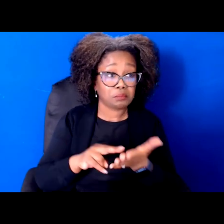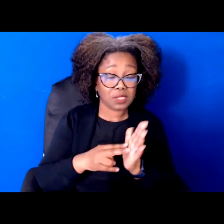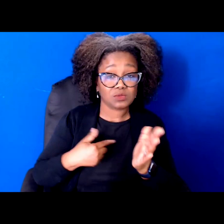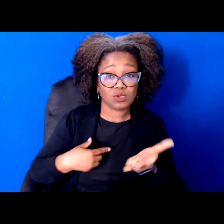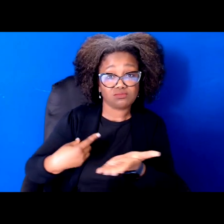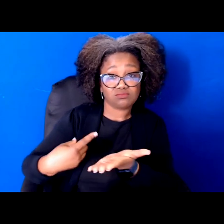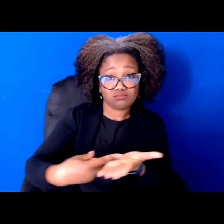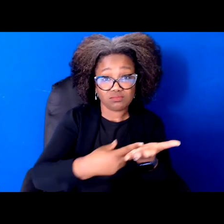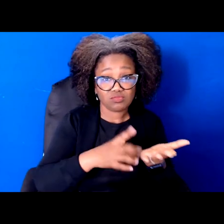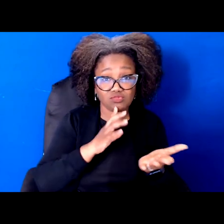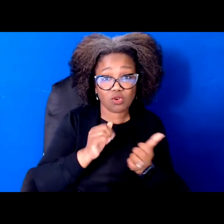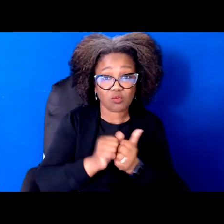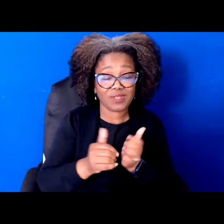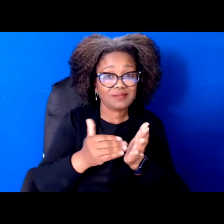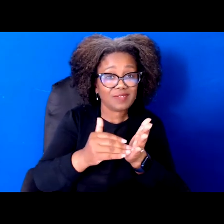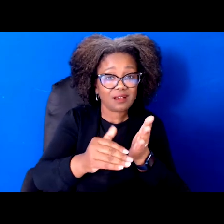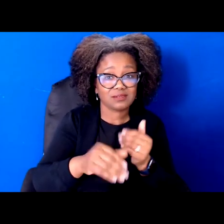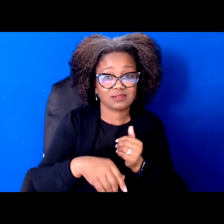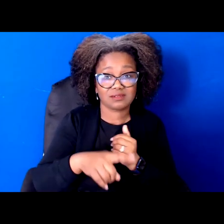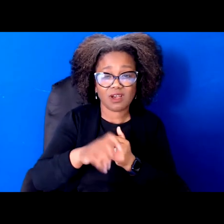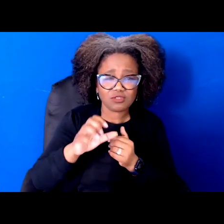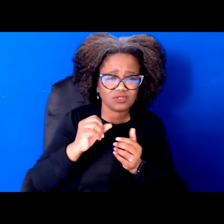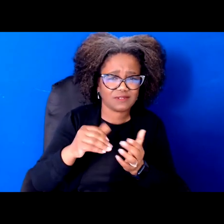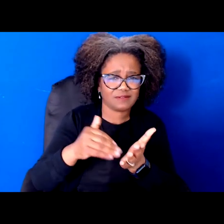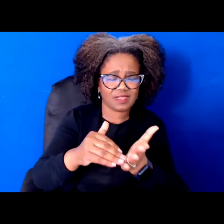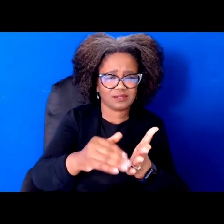there's an election or not, or on the phones and at the doors in rural communities,